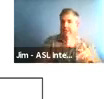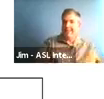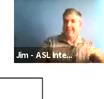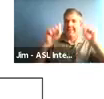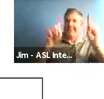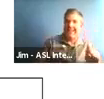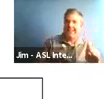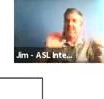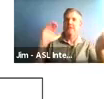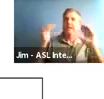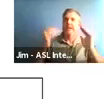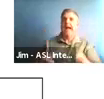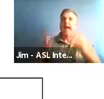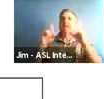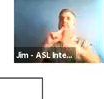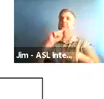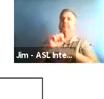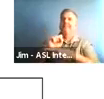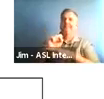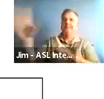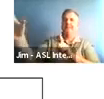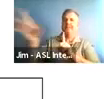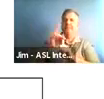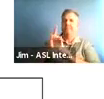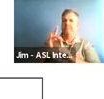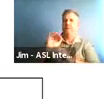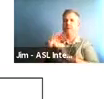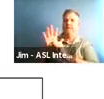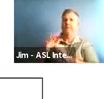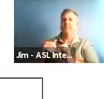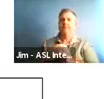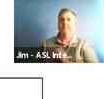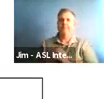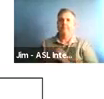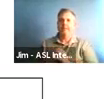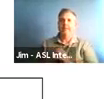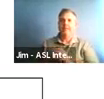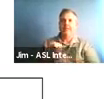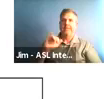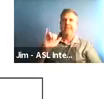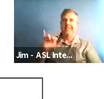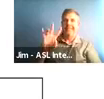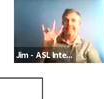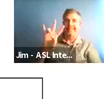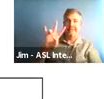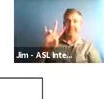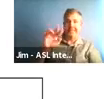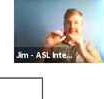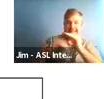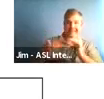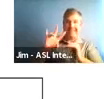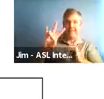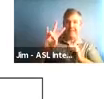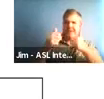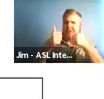And that's actually really good because we've gone from 15 to 16 new cases per hundred thousand population per day